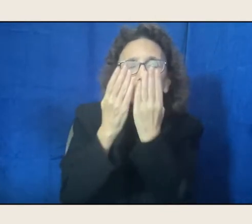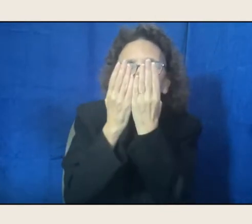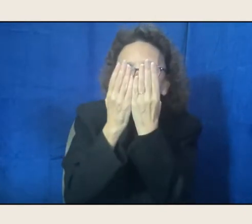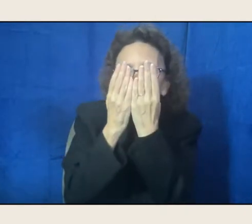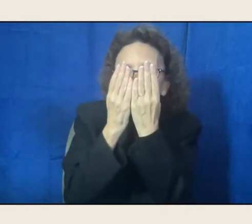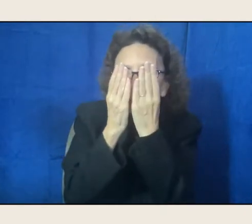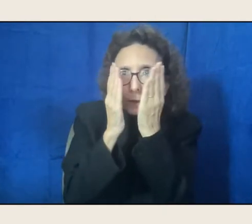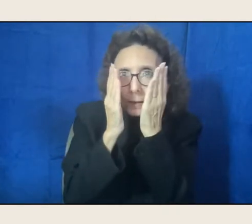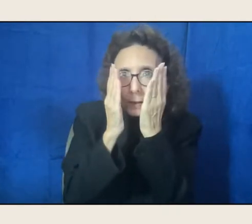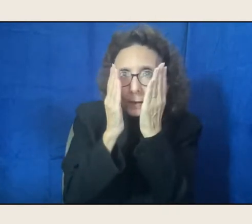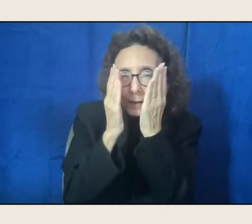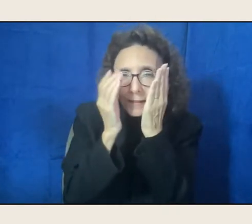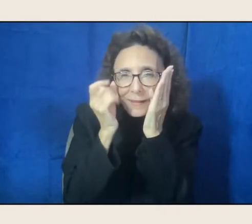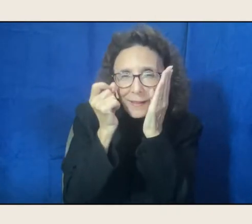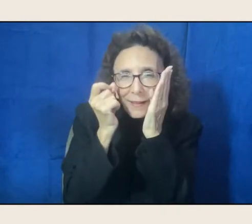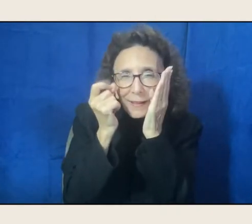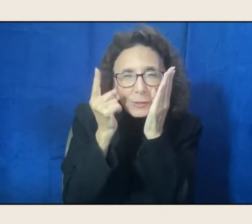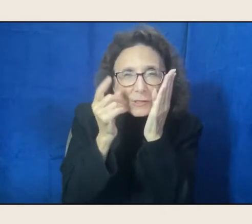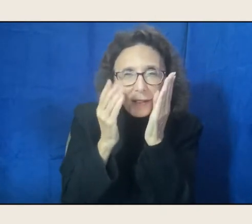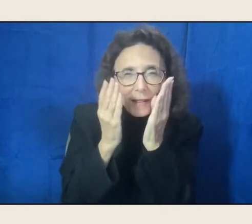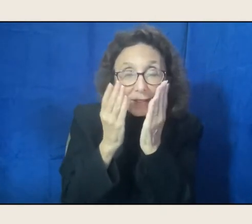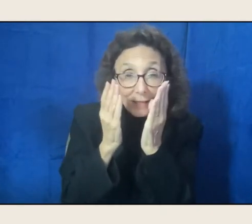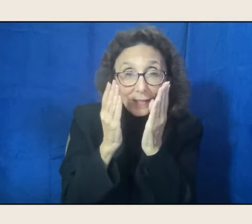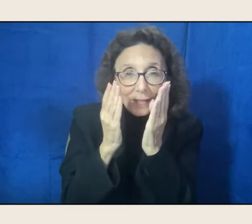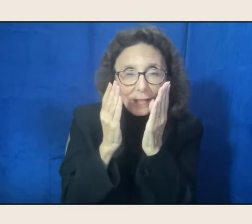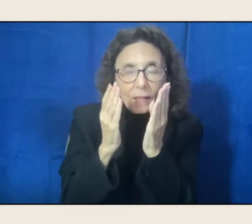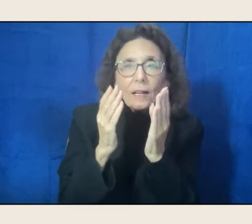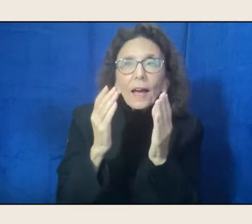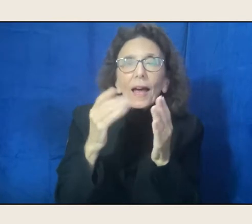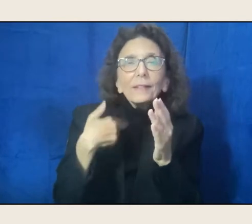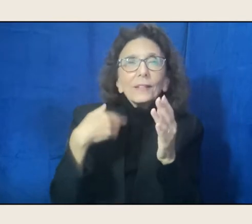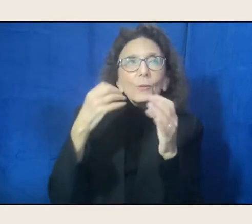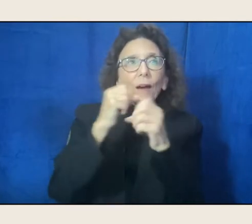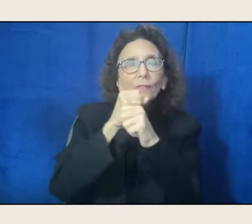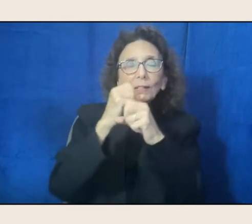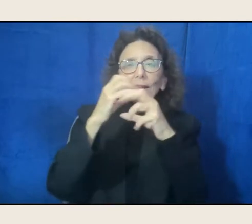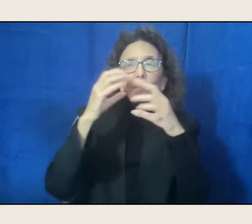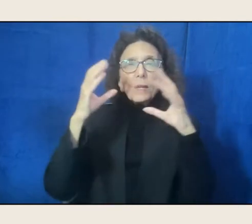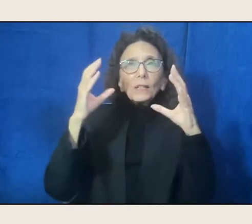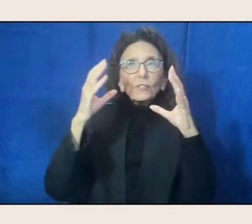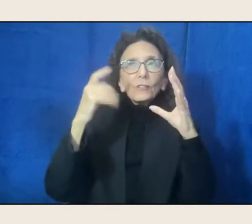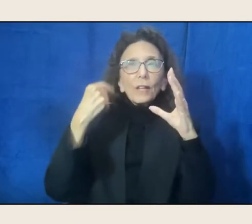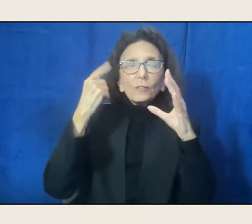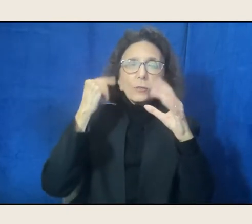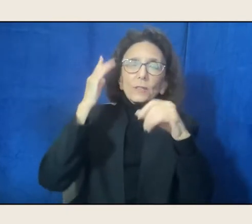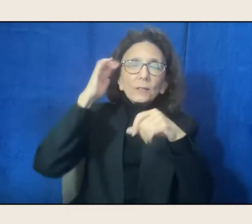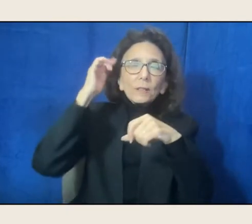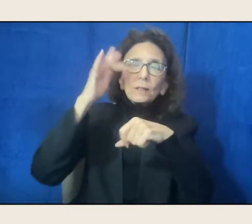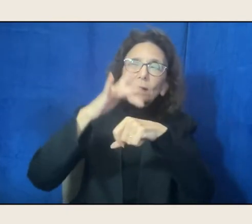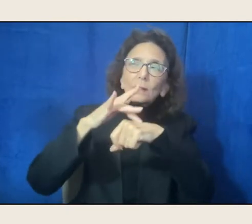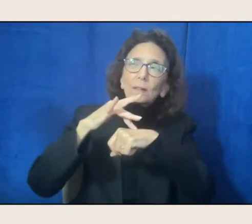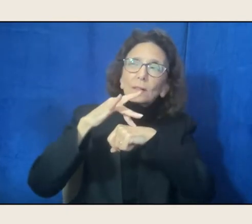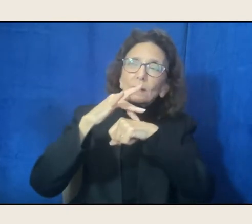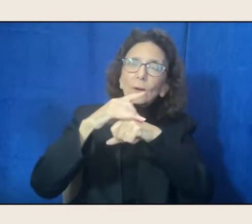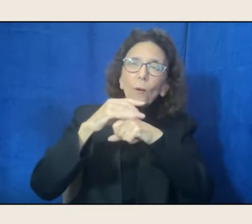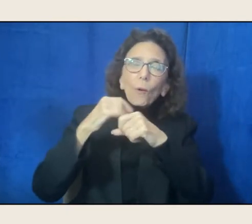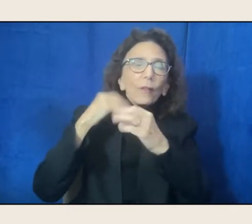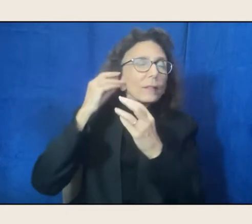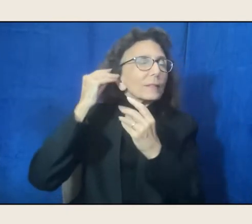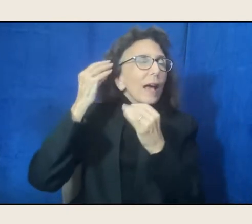and this great image to hang it on that haunts you, or this sound, or this rhythmic kind of thing.